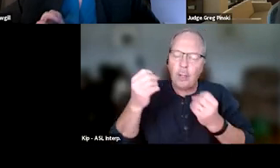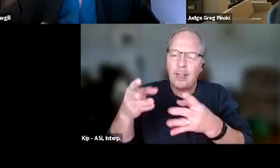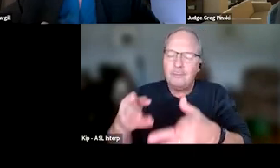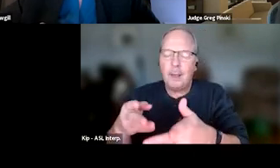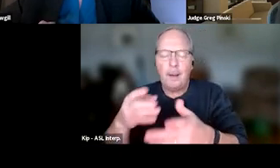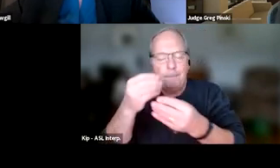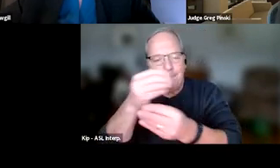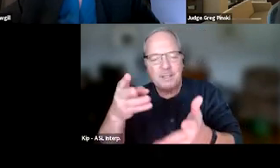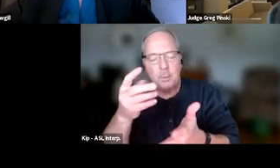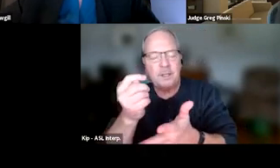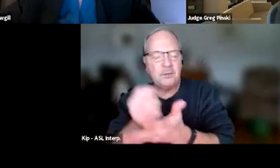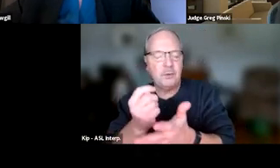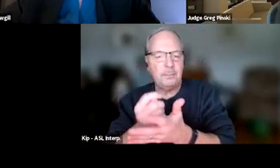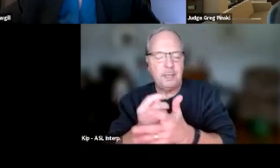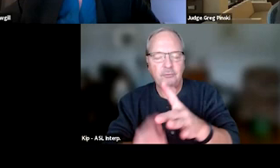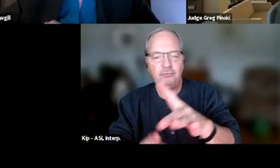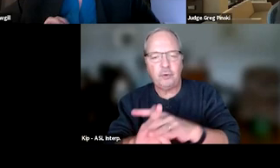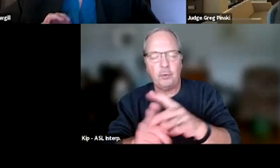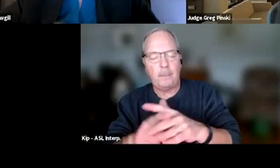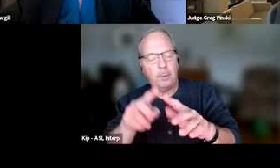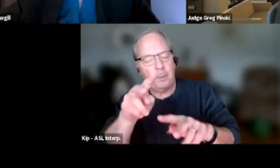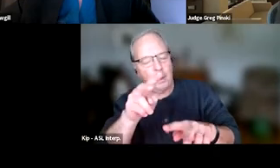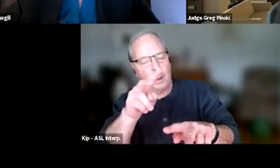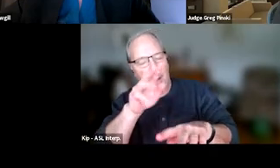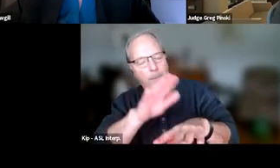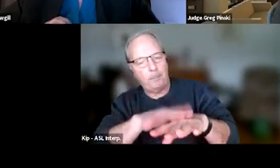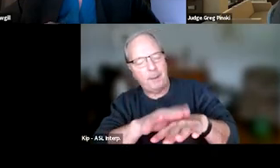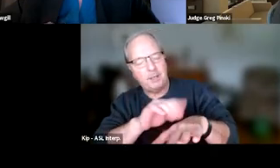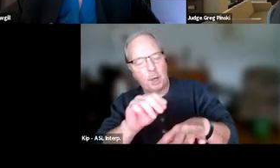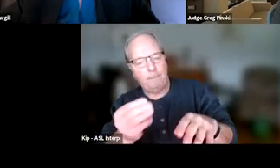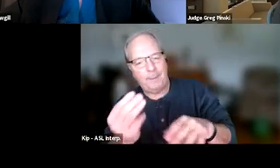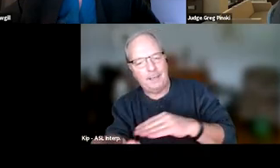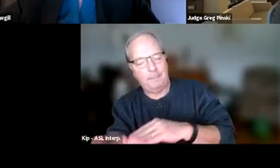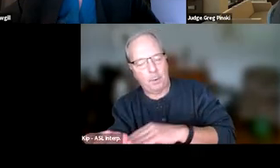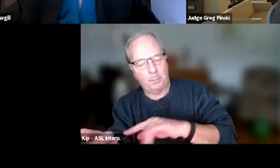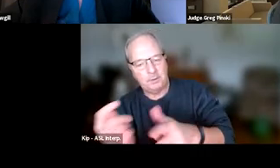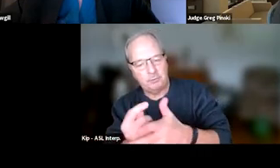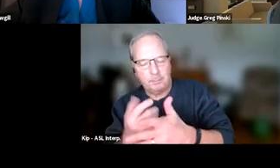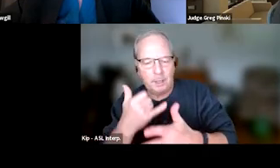He showed up at probation on Monday morning. He went to treatment, he called a sponsor, he went to support groups,